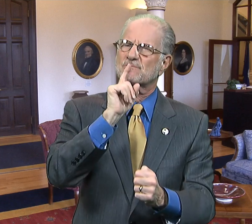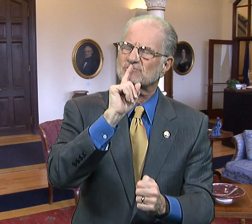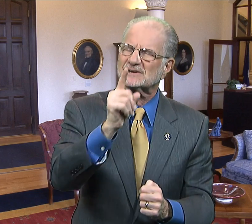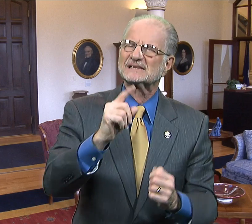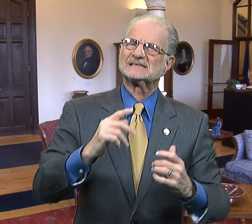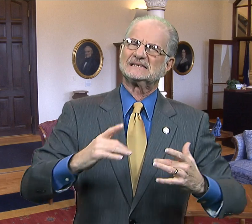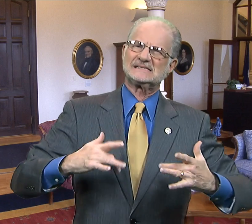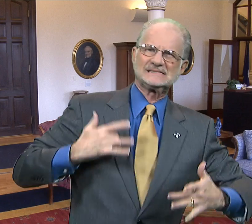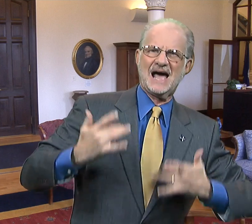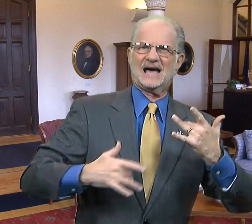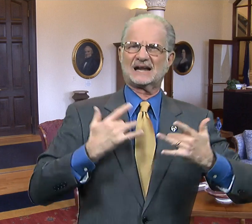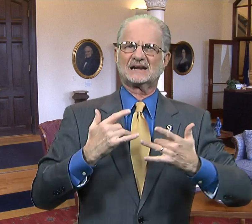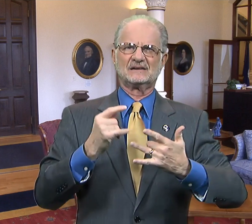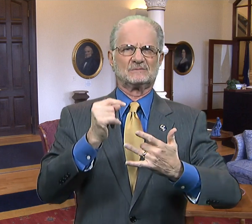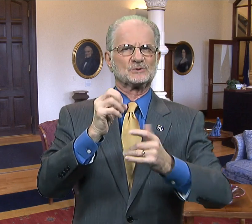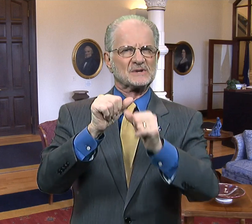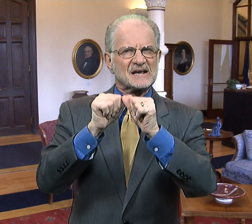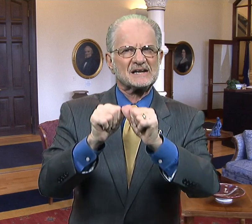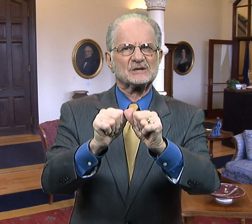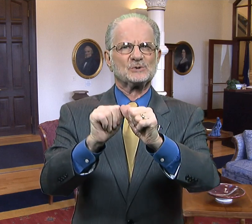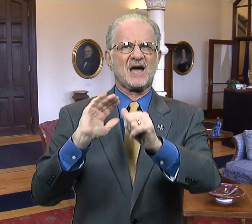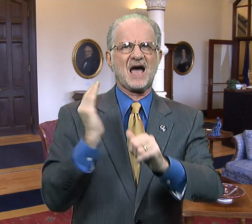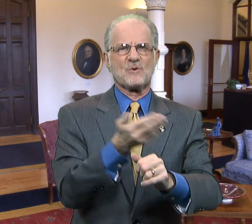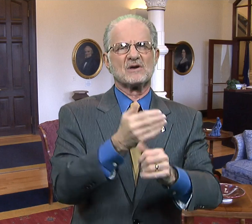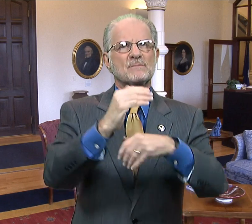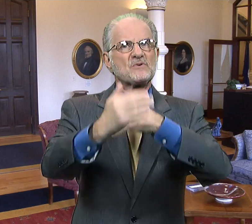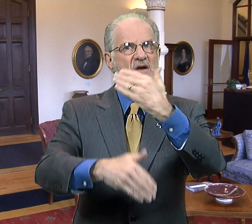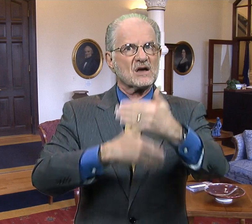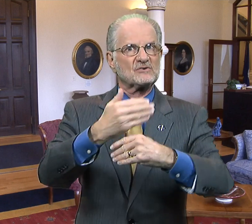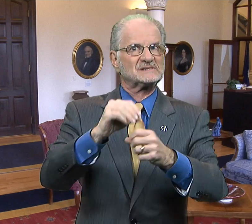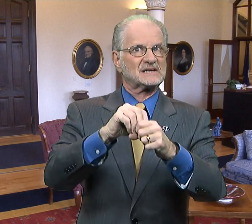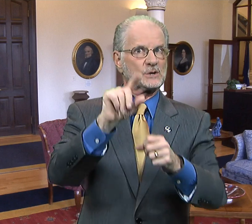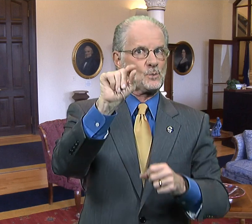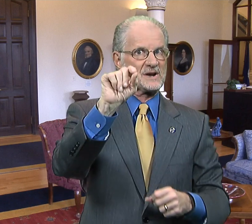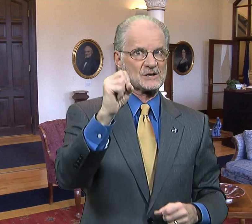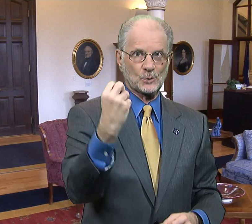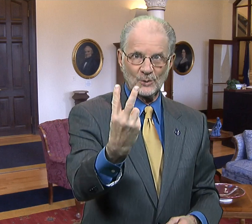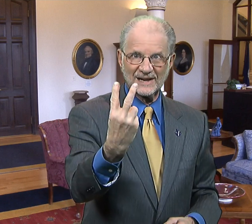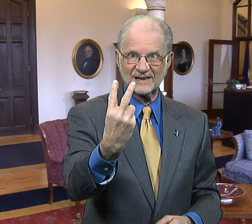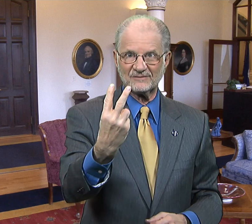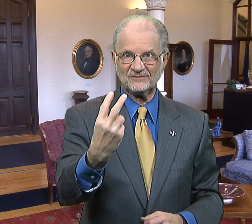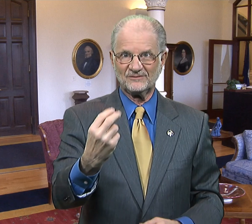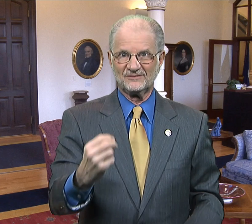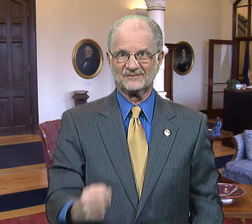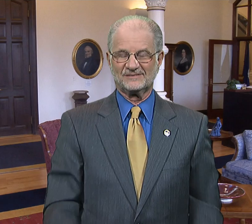I am excited to continue our progress in 2012.